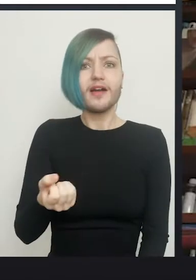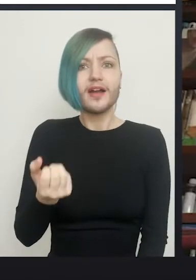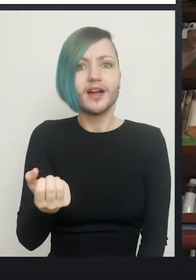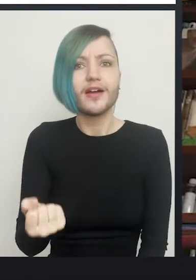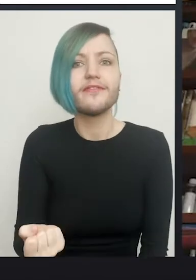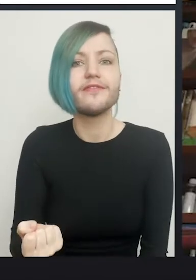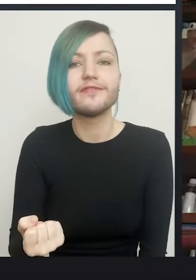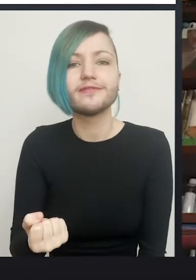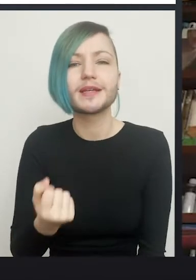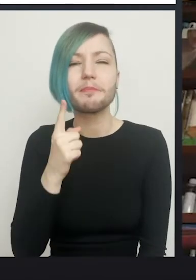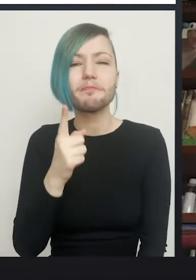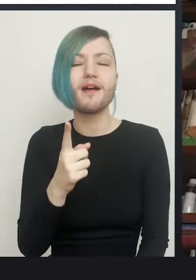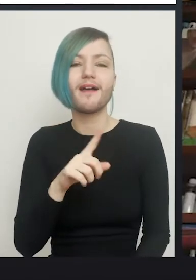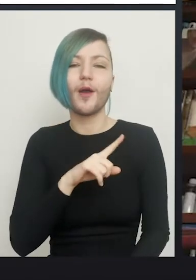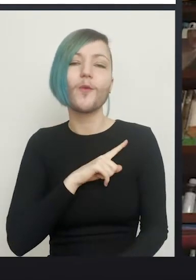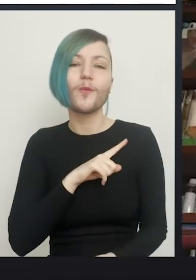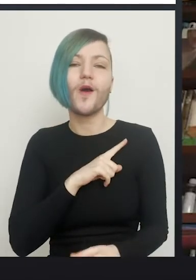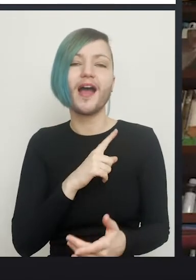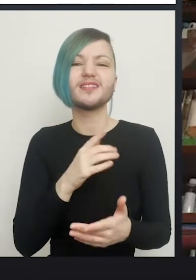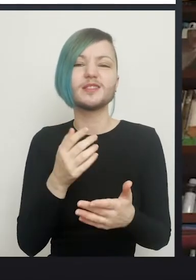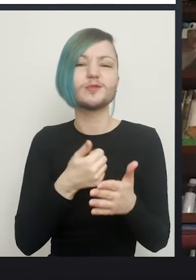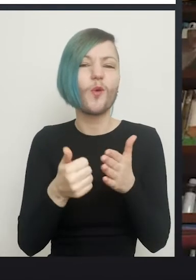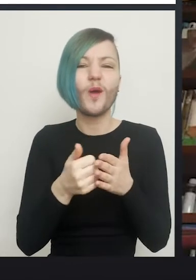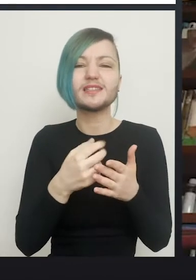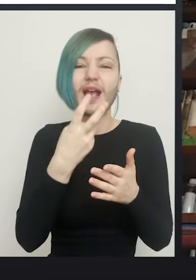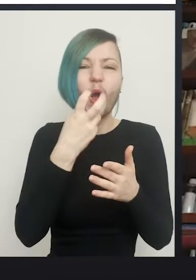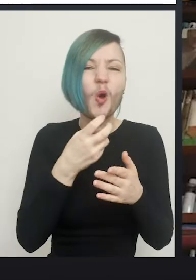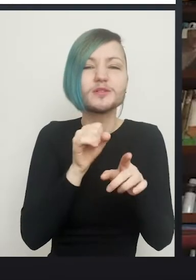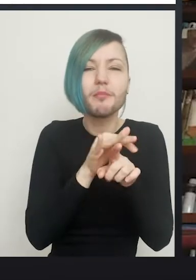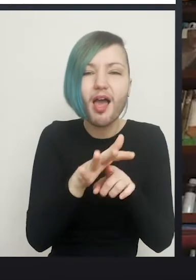And that's partly because they always got a bit of old blood and stuff around, which gets